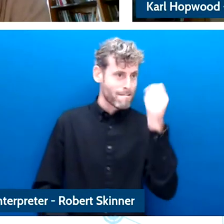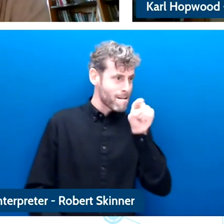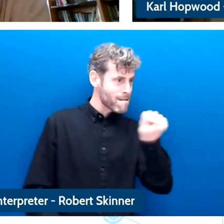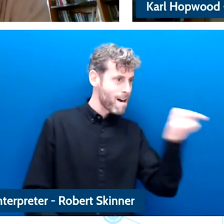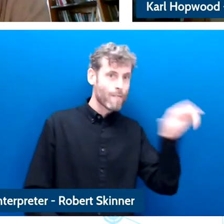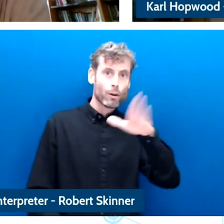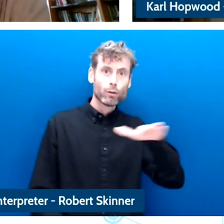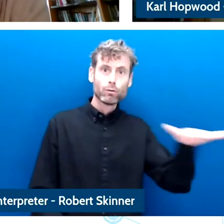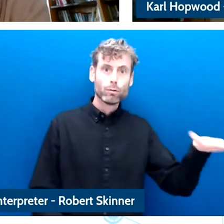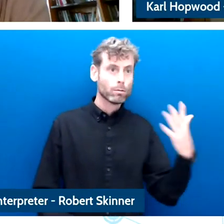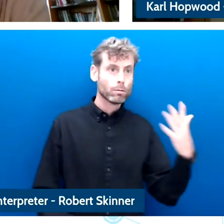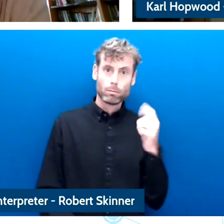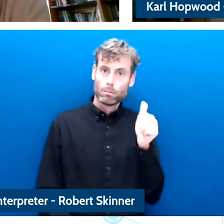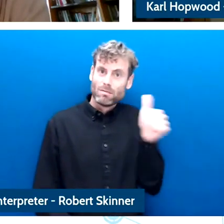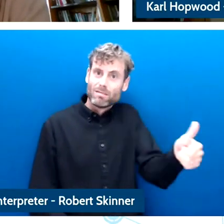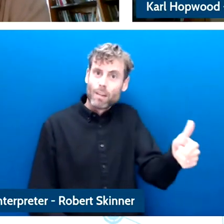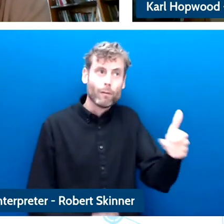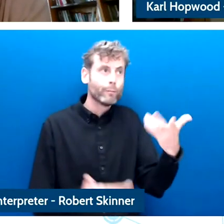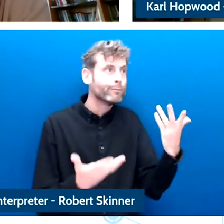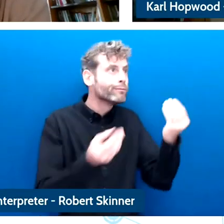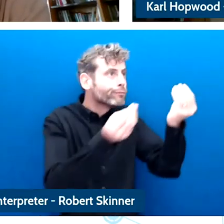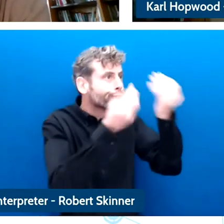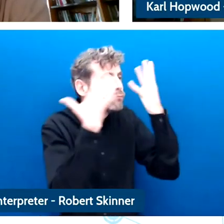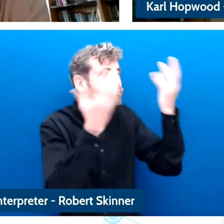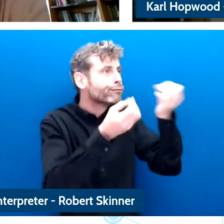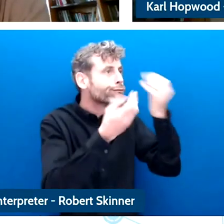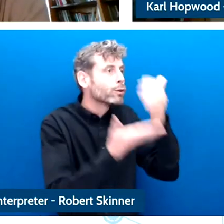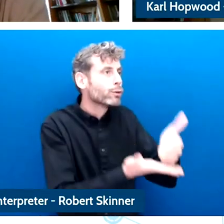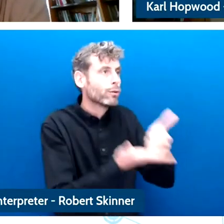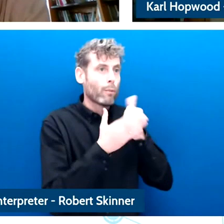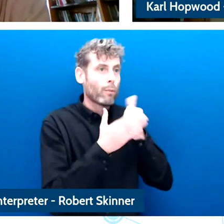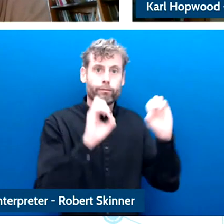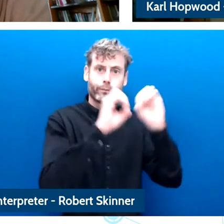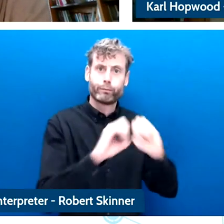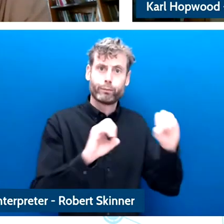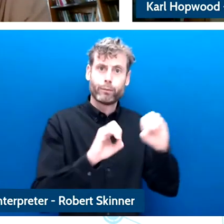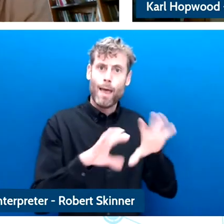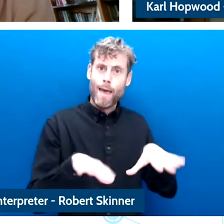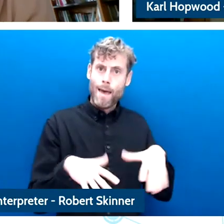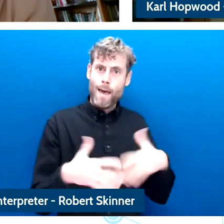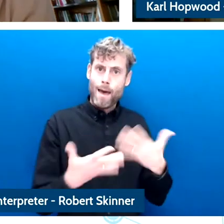Well, I think is that there are many different ways of addressing that.